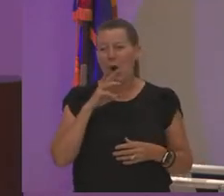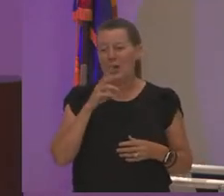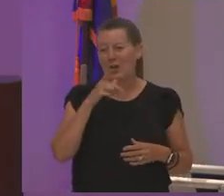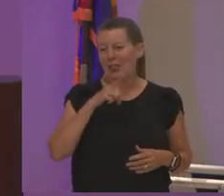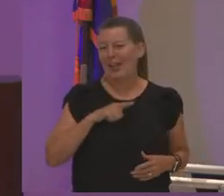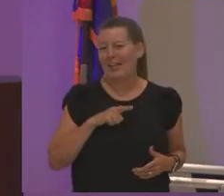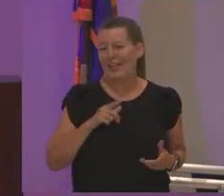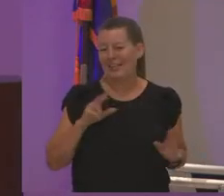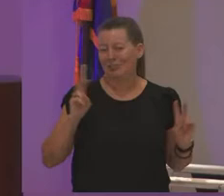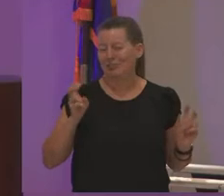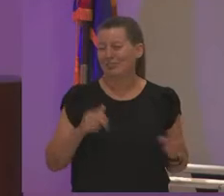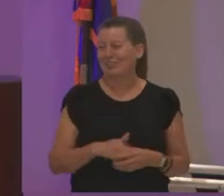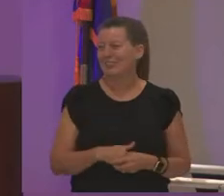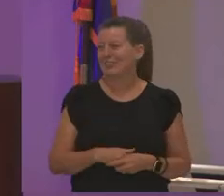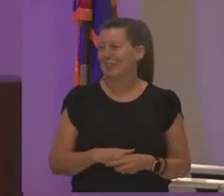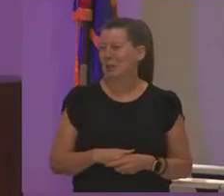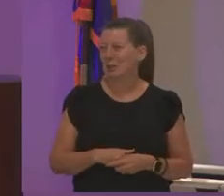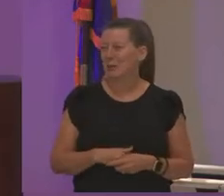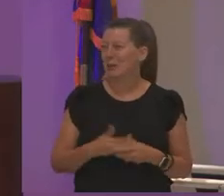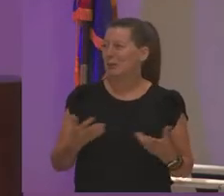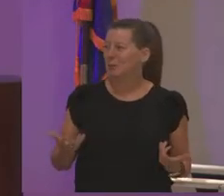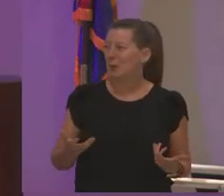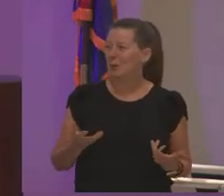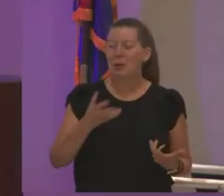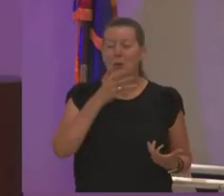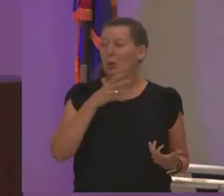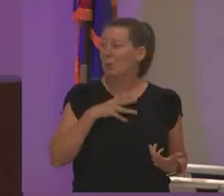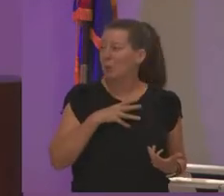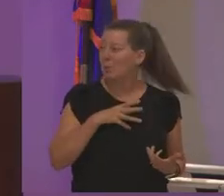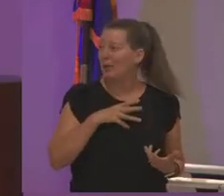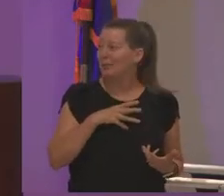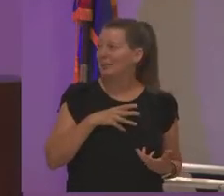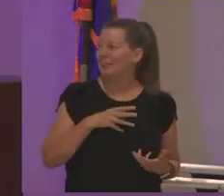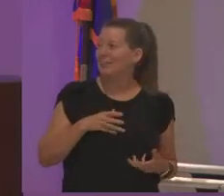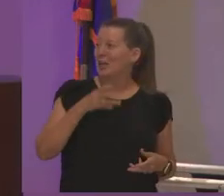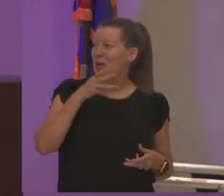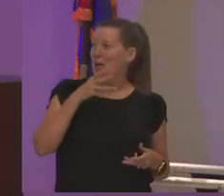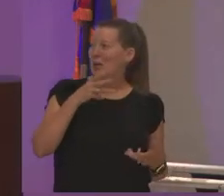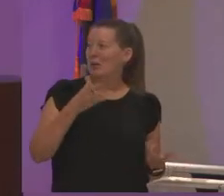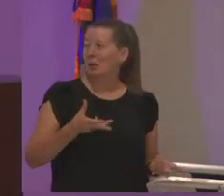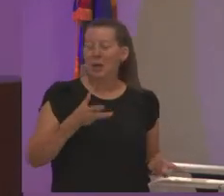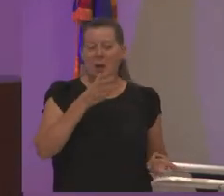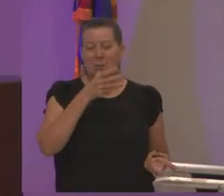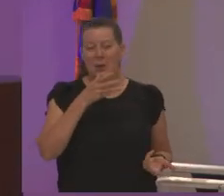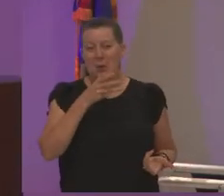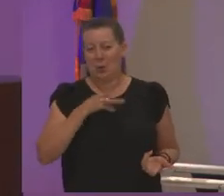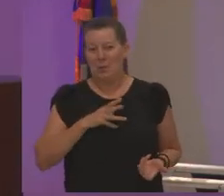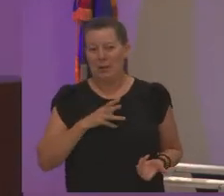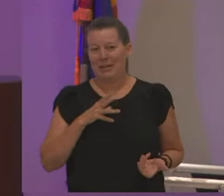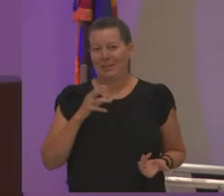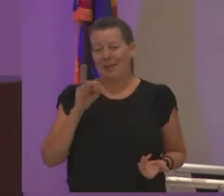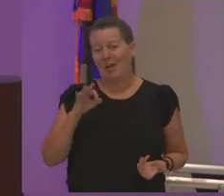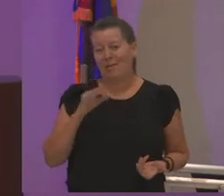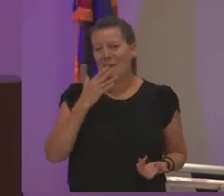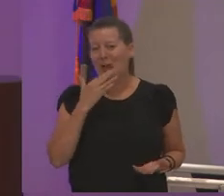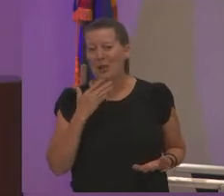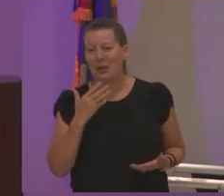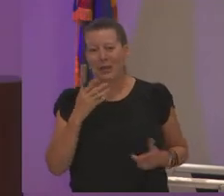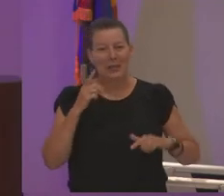and so the only commonality we have is they're women and we're women of color so we can't be anybody except the water lady and just a new employee we can't be anybody really important